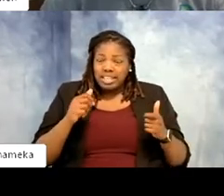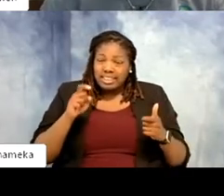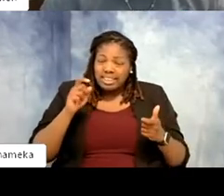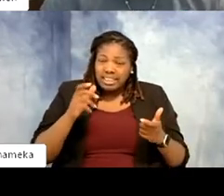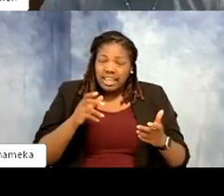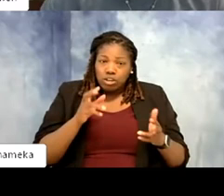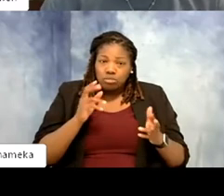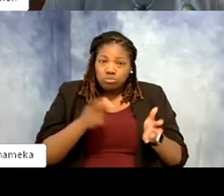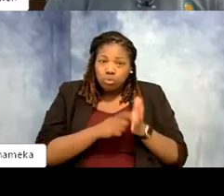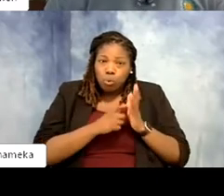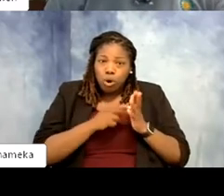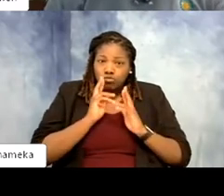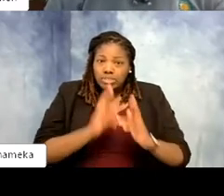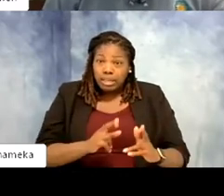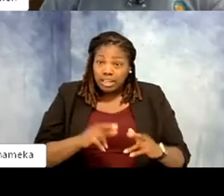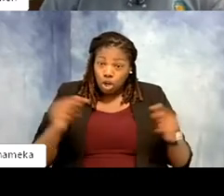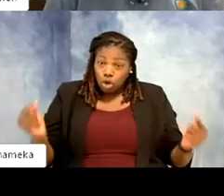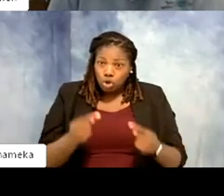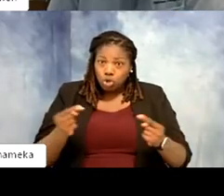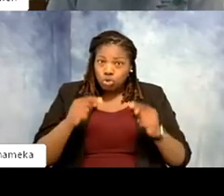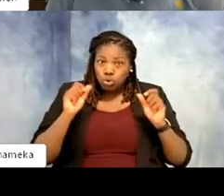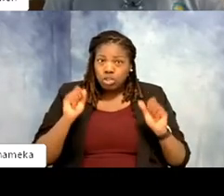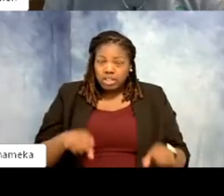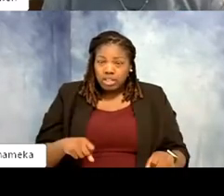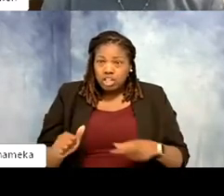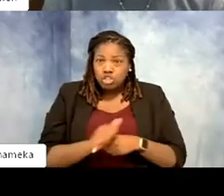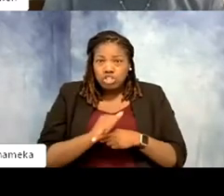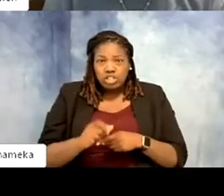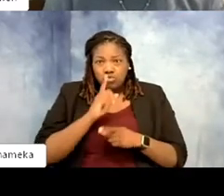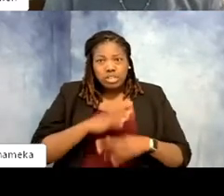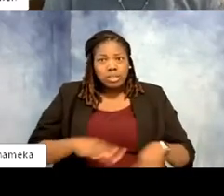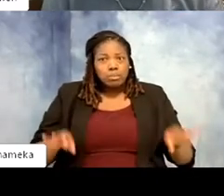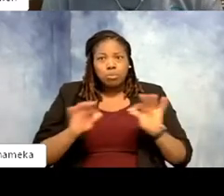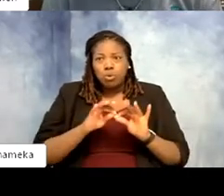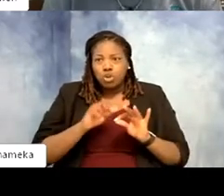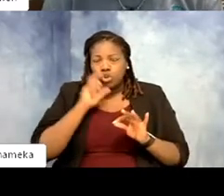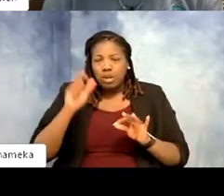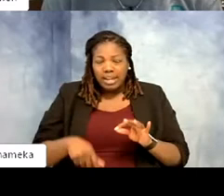can hurt you so we do training would be key to never have to be in the same yard with it. Shifting